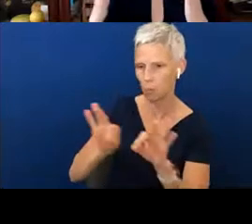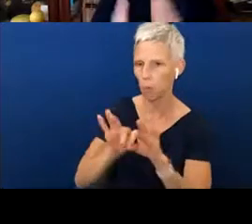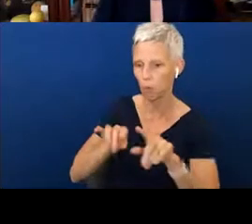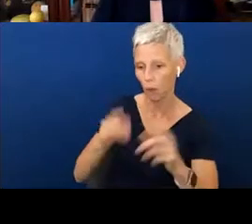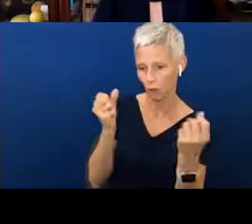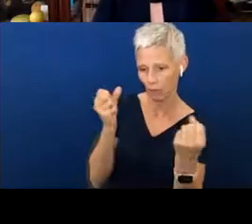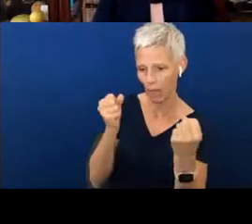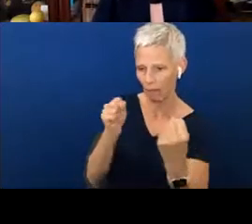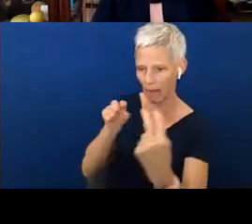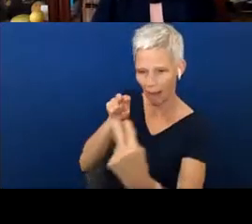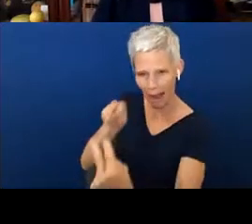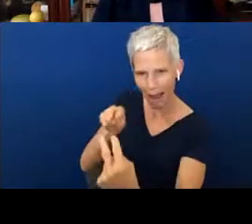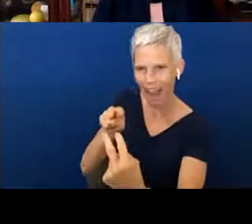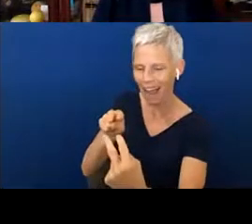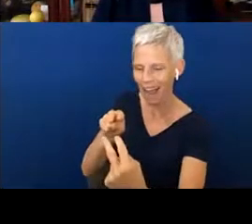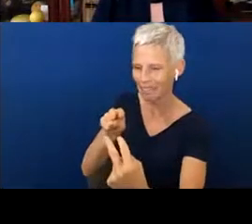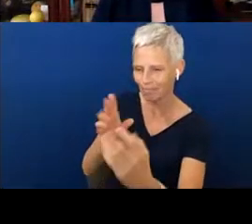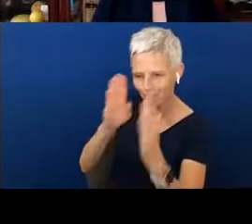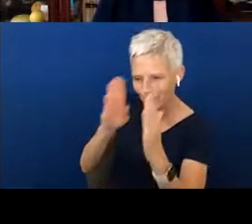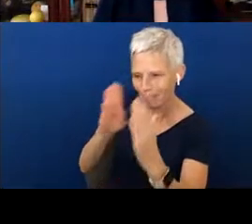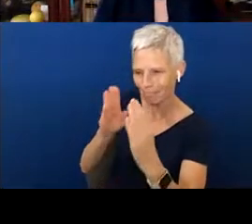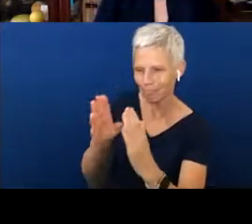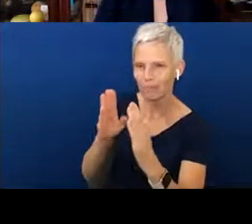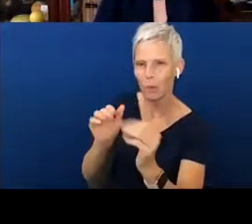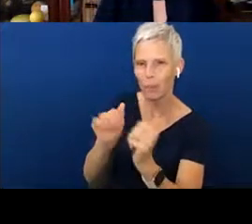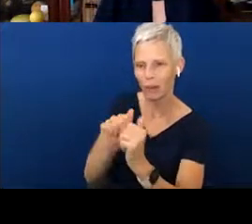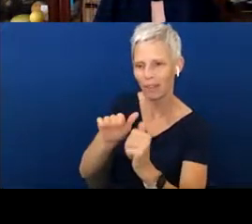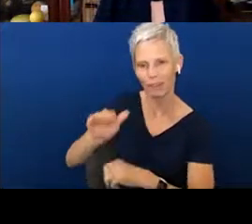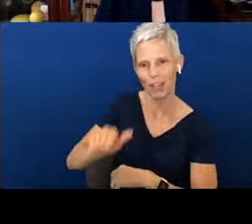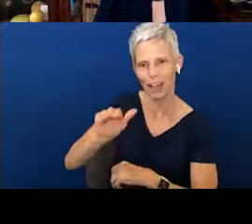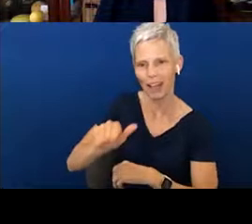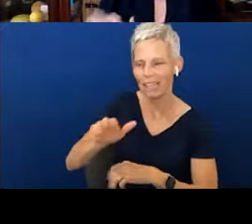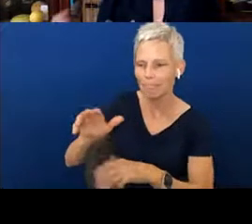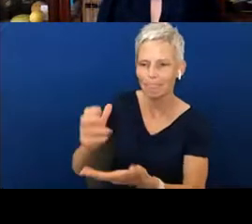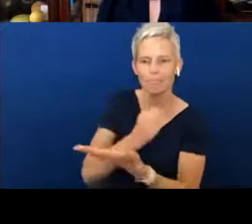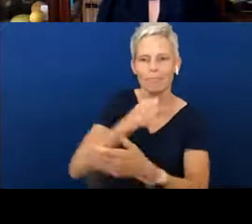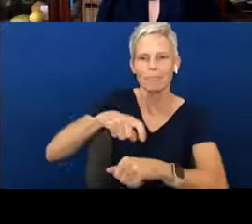gaze and that joint attention with our child. Taking that time for them to look at the story,